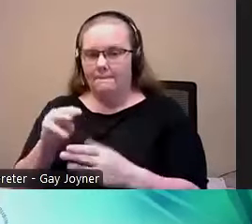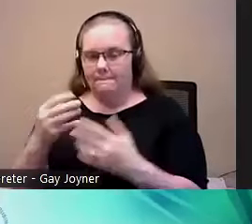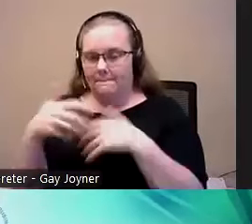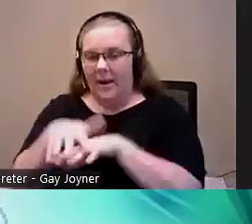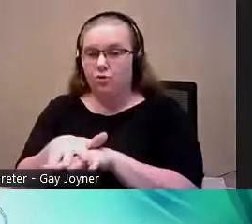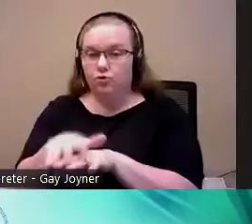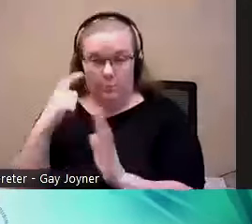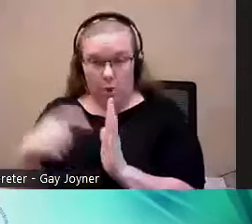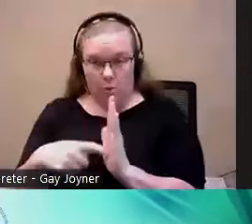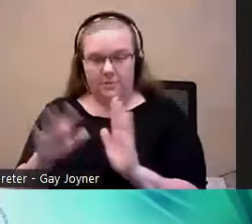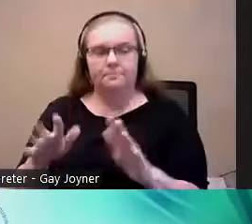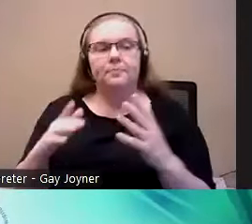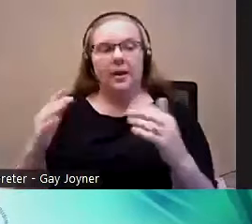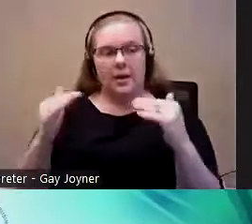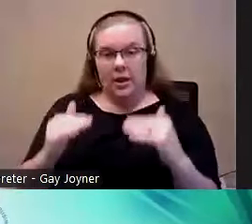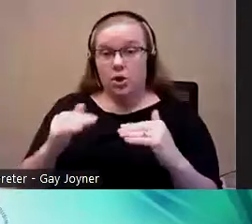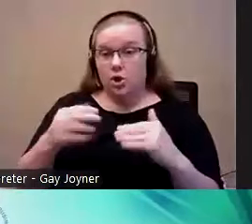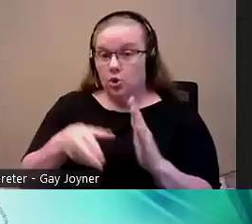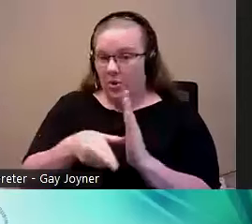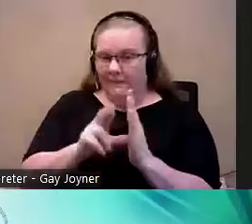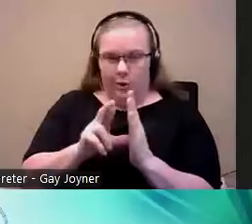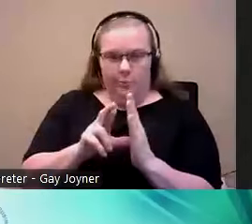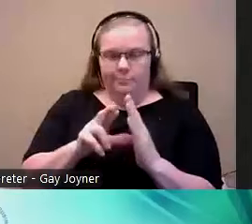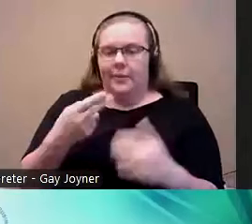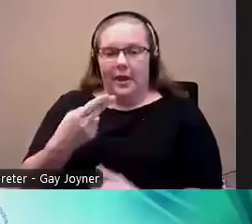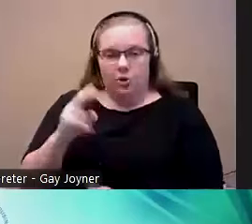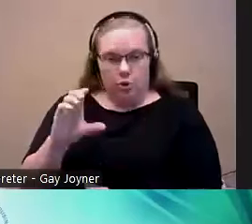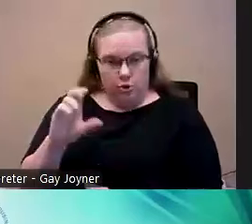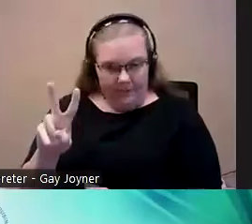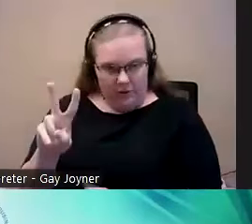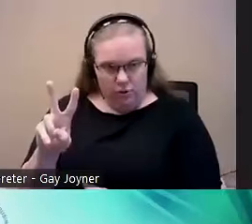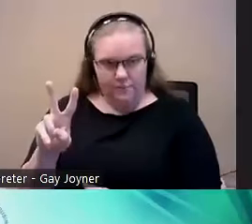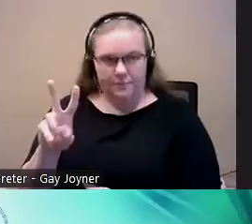First, just as a radio, -- review, housing choice voucher is housing